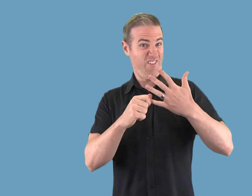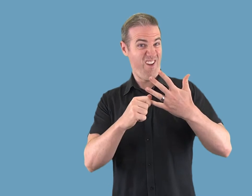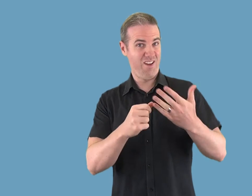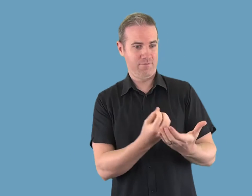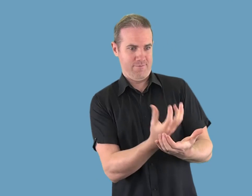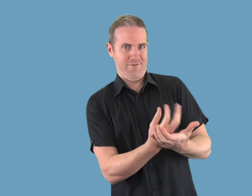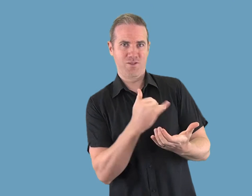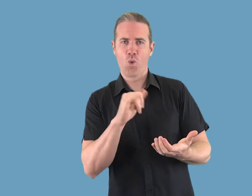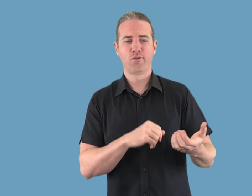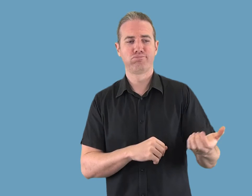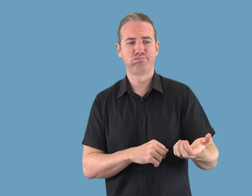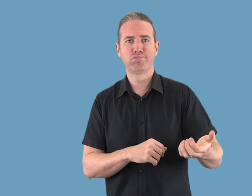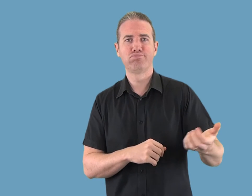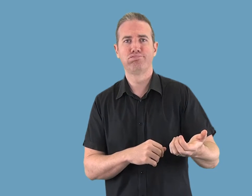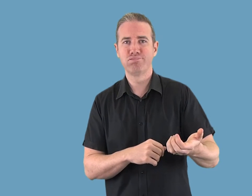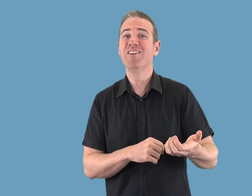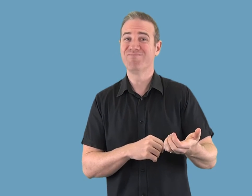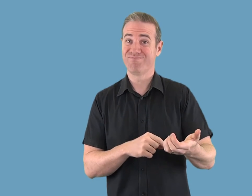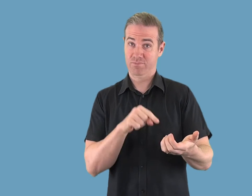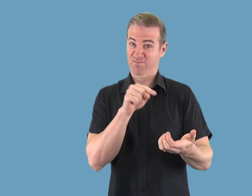* Visible and Vibrating Alerts